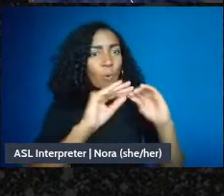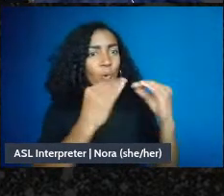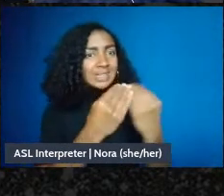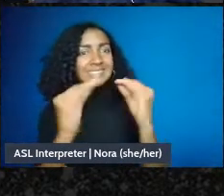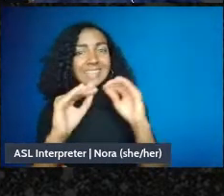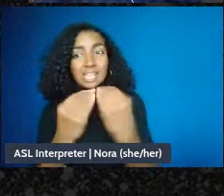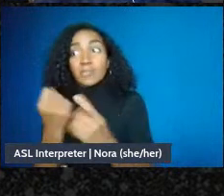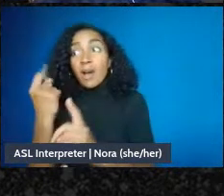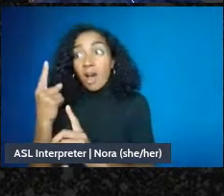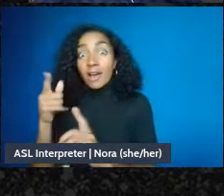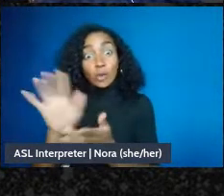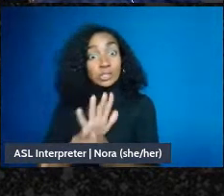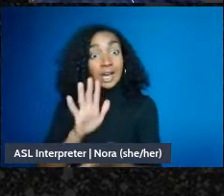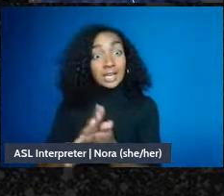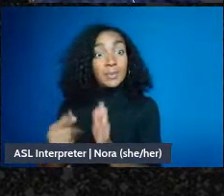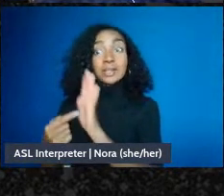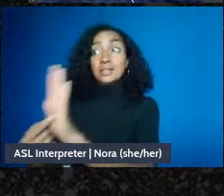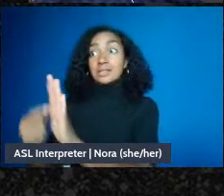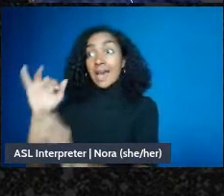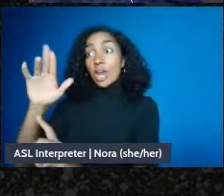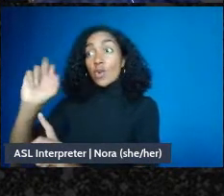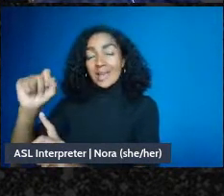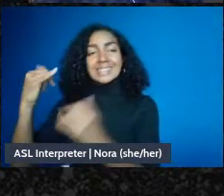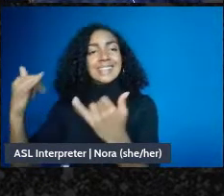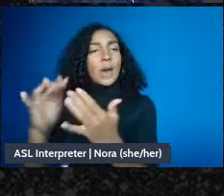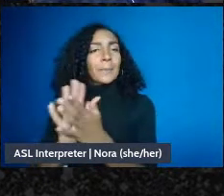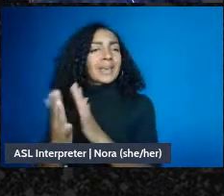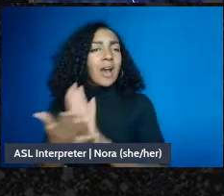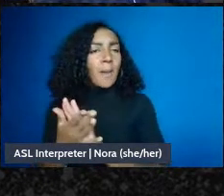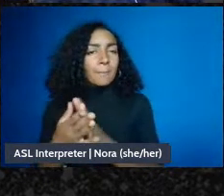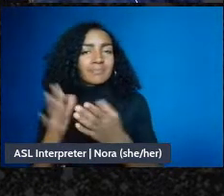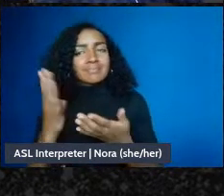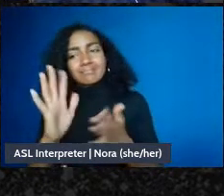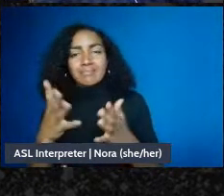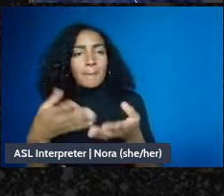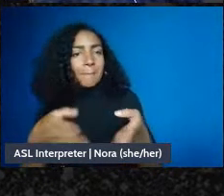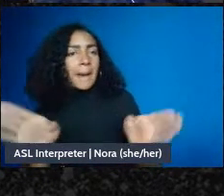least, they're their freedom of information act requestable, and so uh anything that you